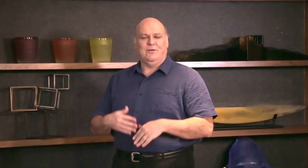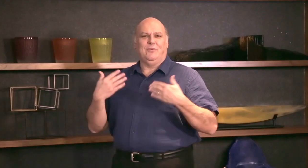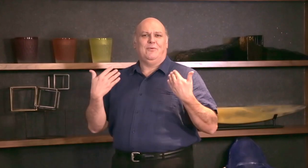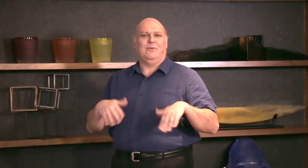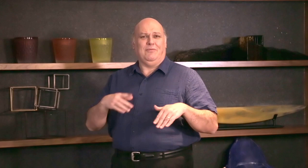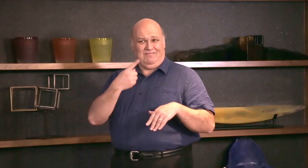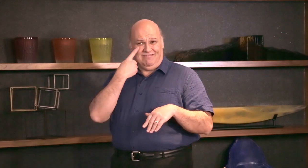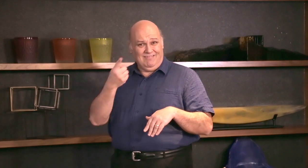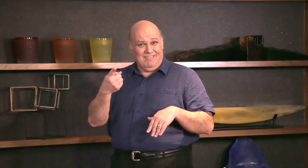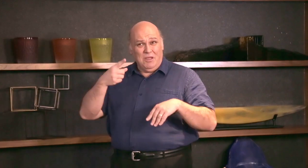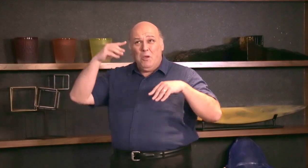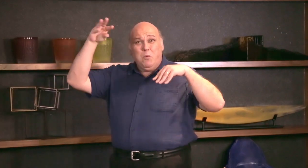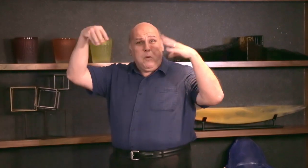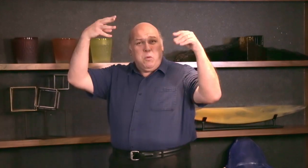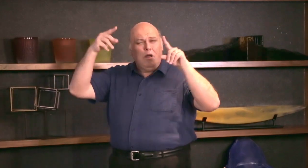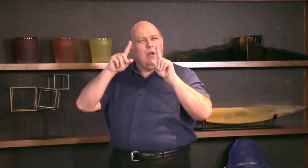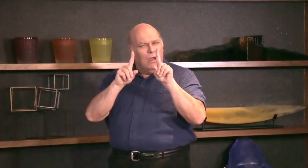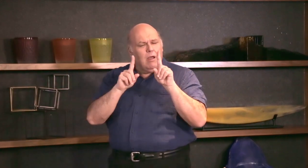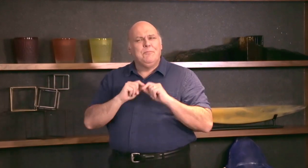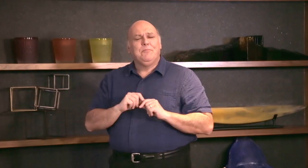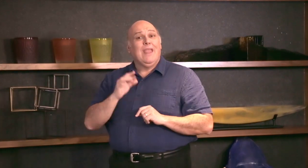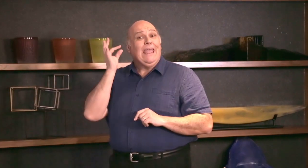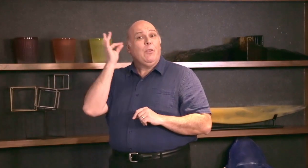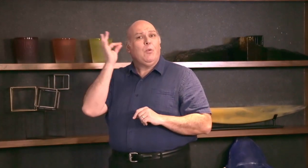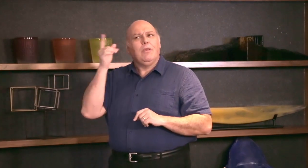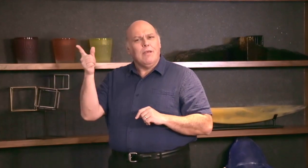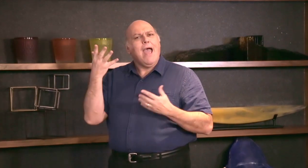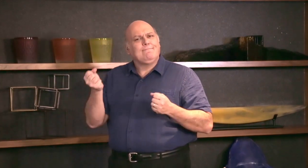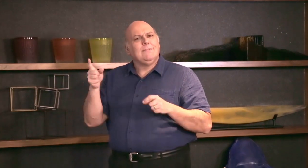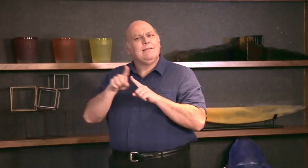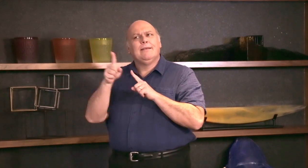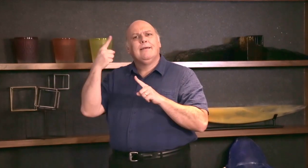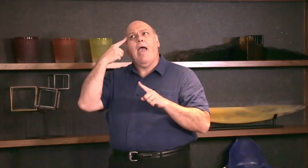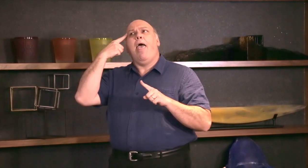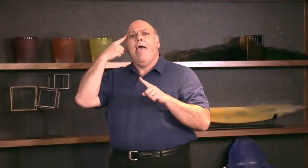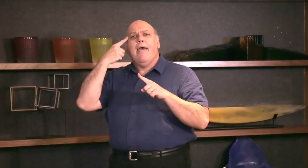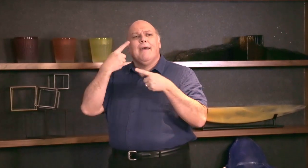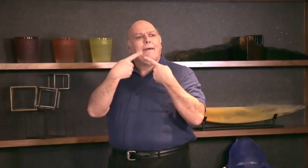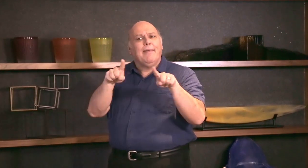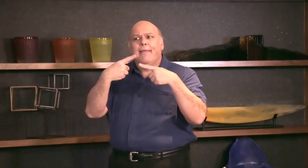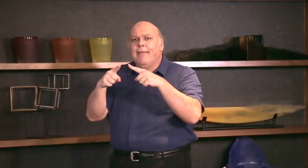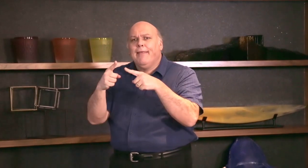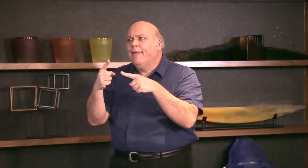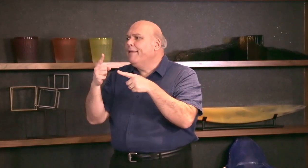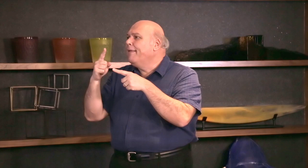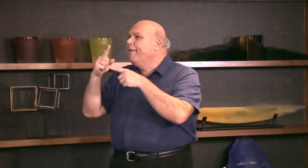You can see the fire alarm did work! A hearing person has many different ways to